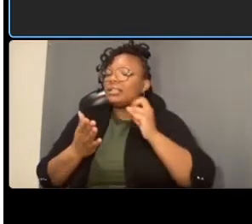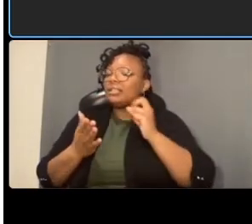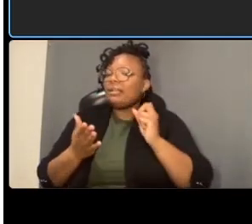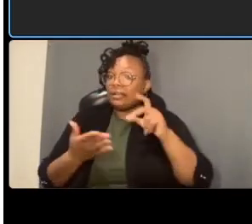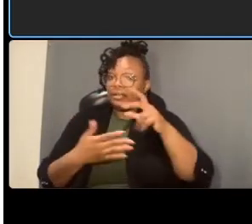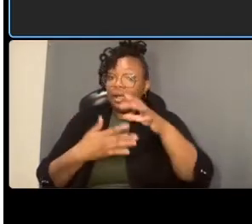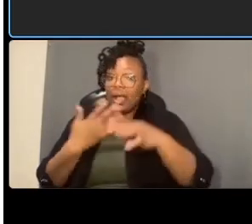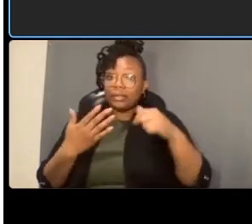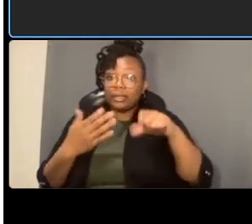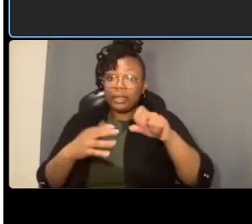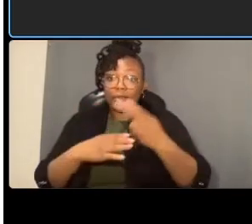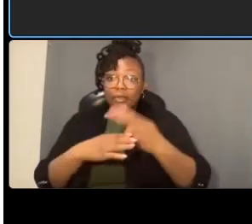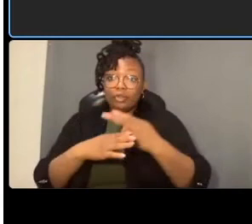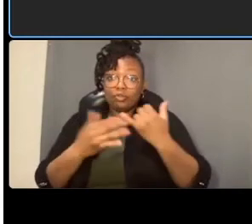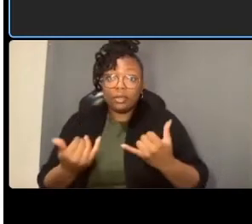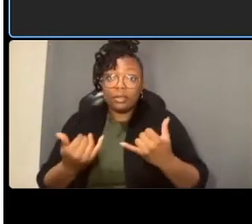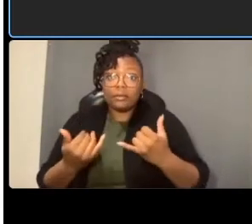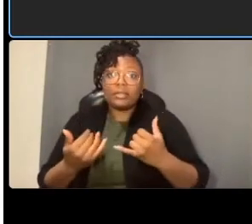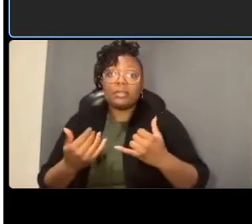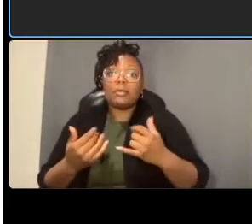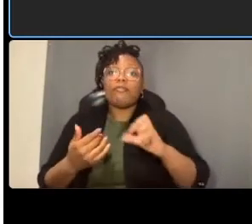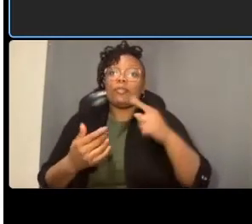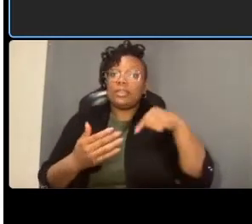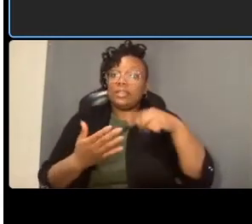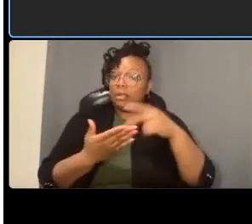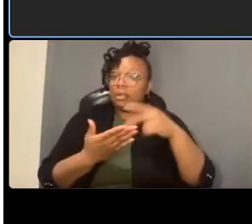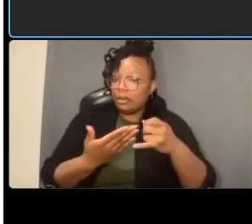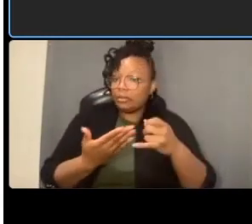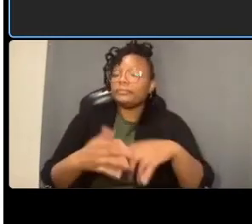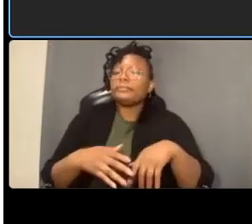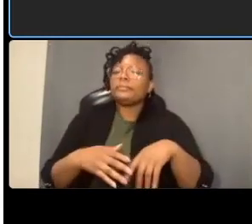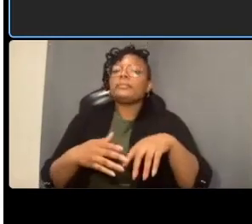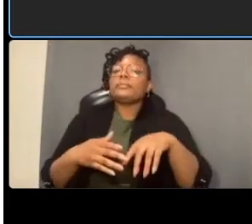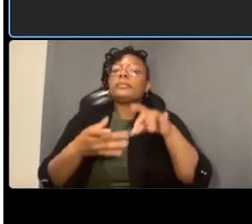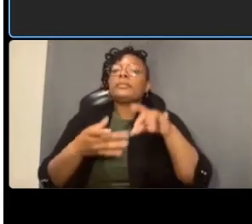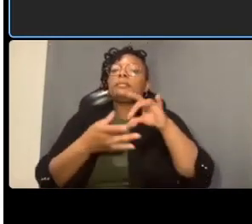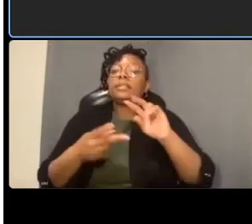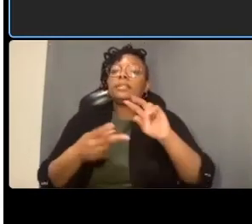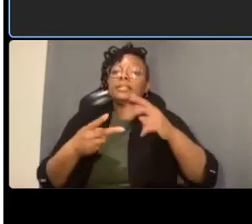me uh i think the question was about meter revenue i believe meter revenue is committed